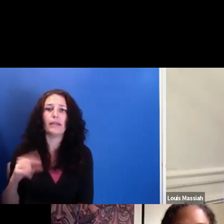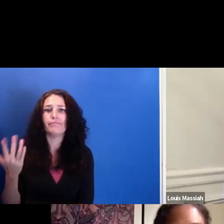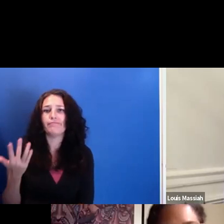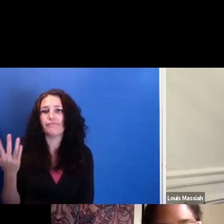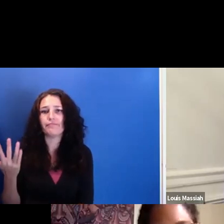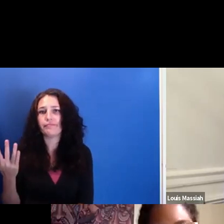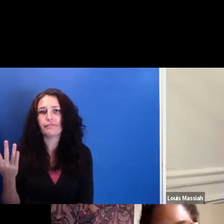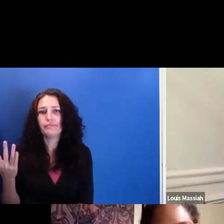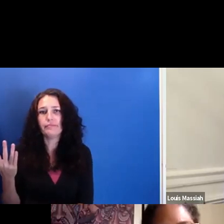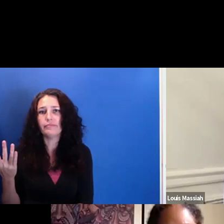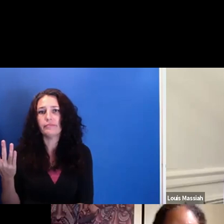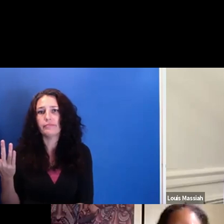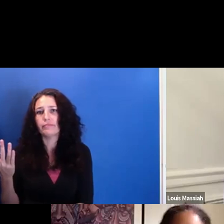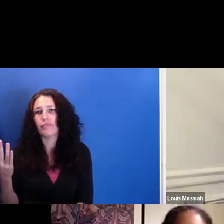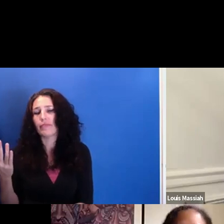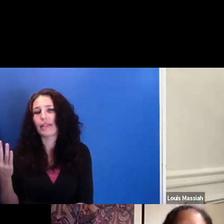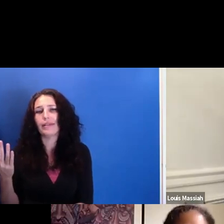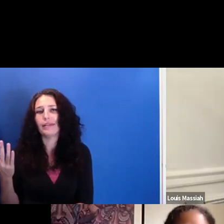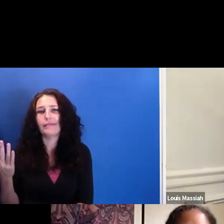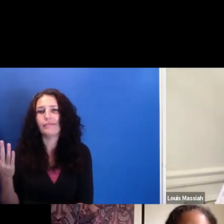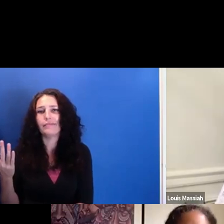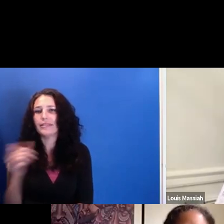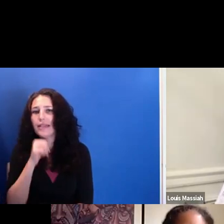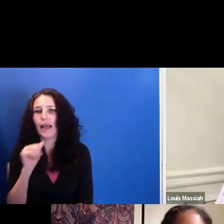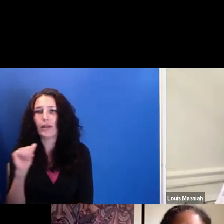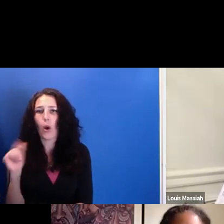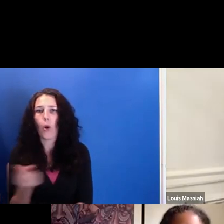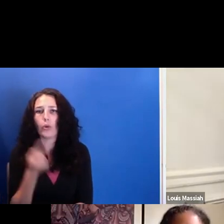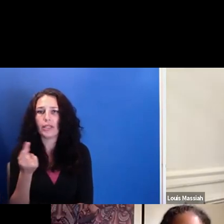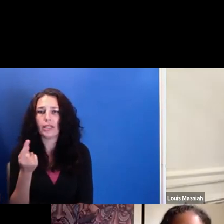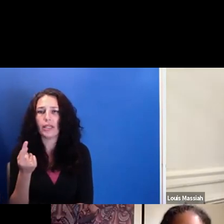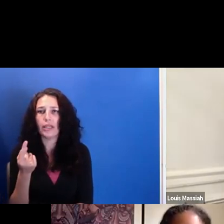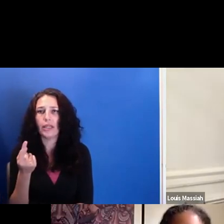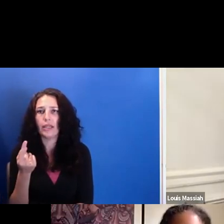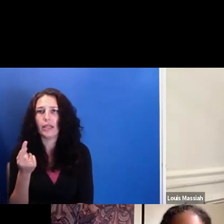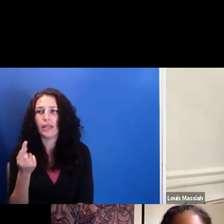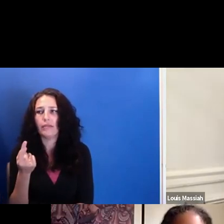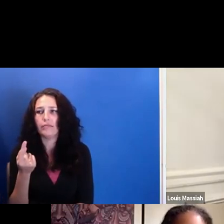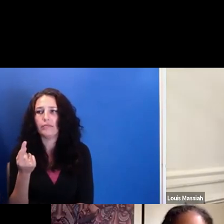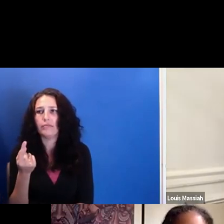it's about how we also receive cinema. It's not just about what-- how we're taught to make it, but also as an audience how we're taught that it should be